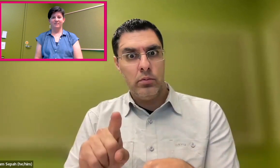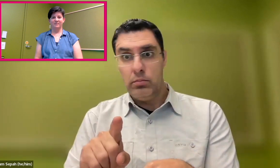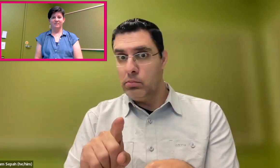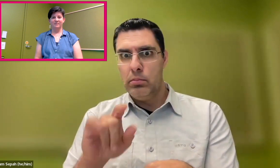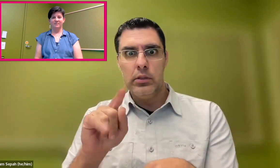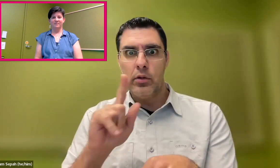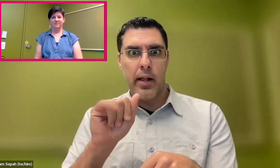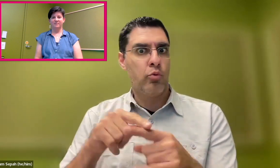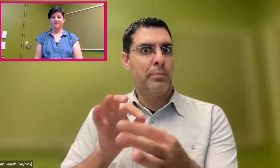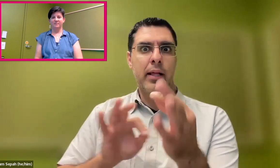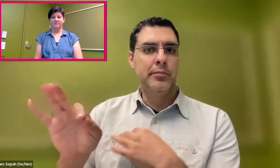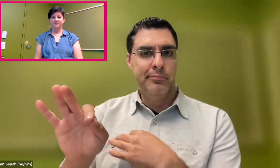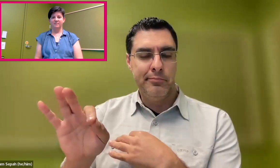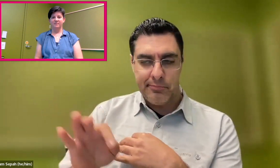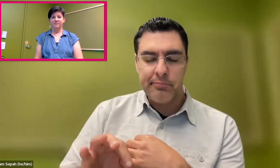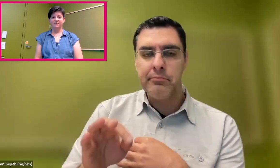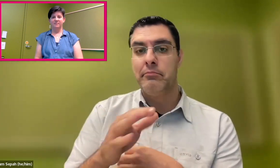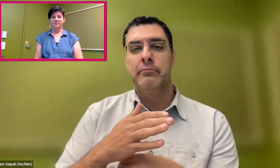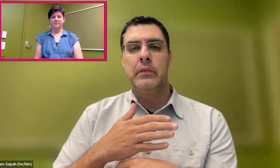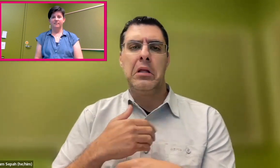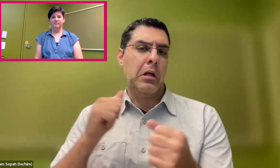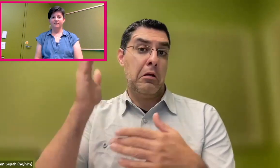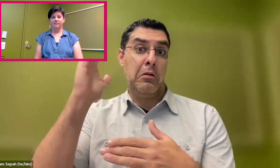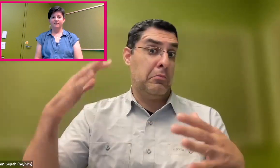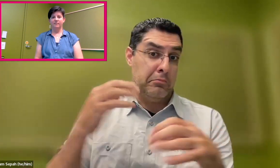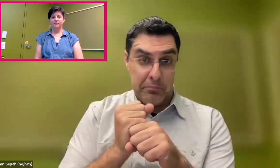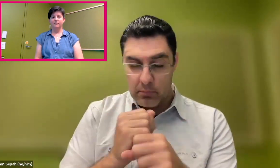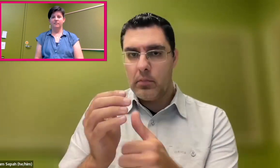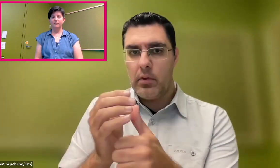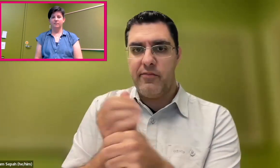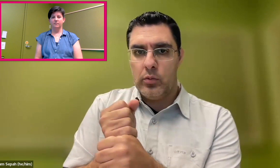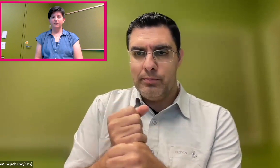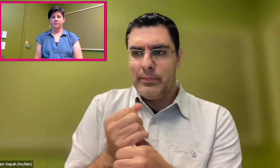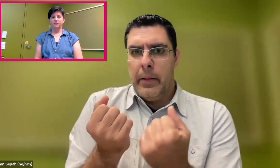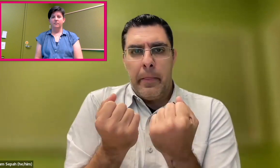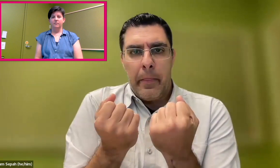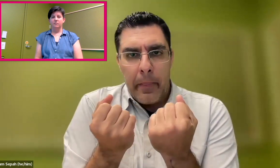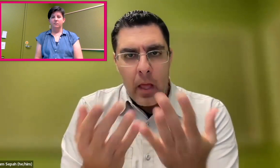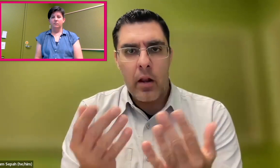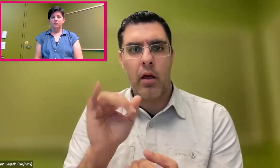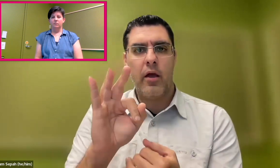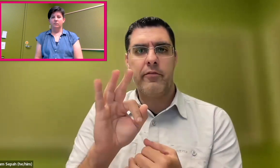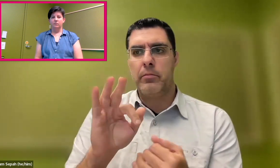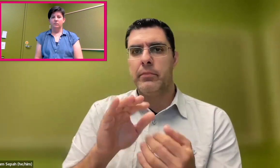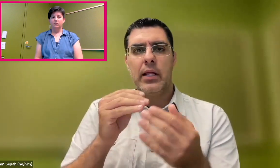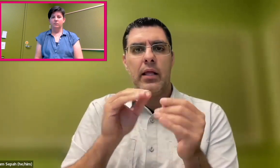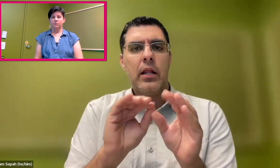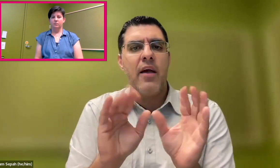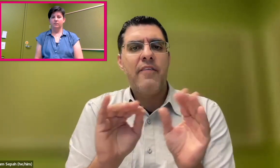and they had the same question-- is AI going to take our jobs? And the point of my presentation was